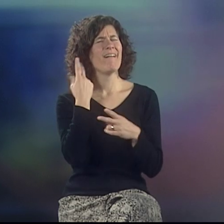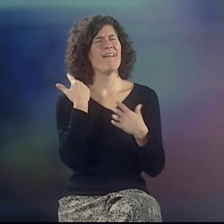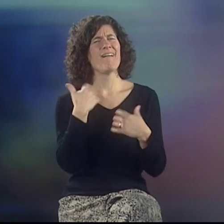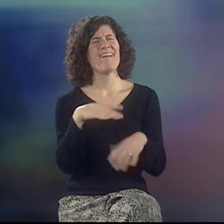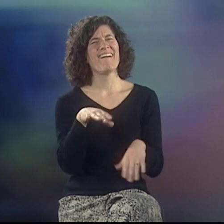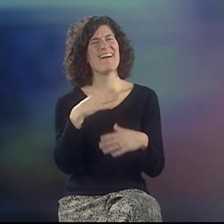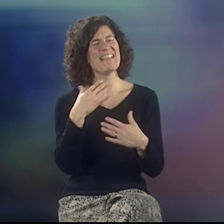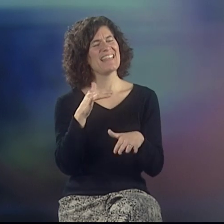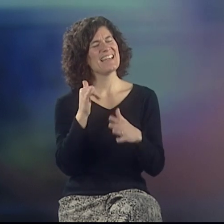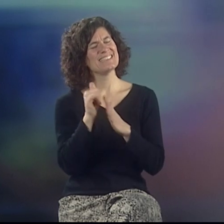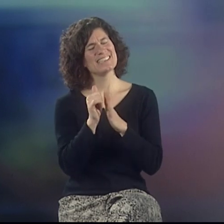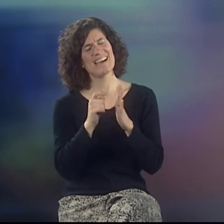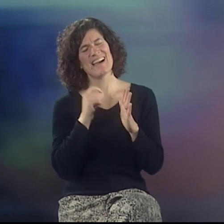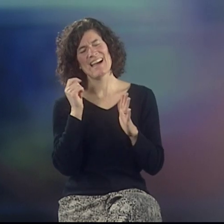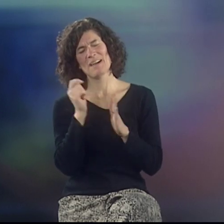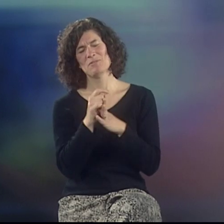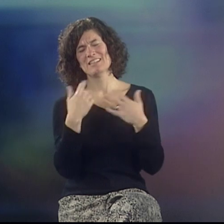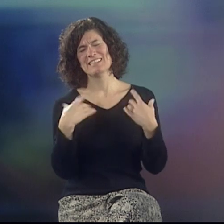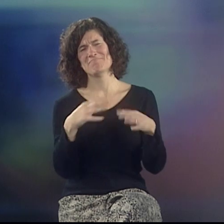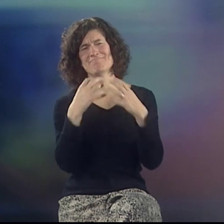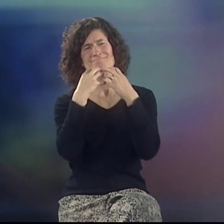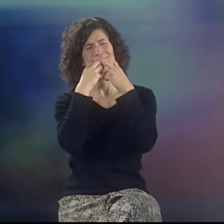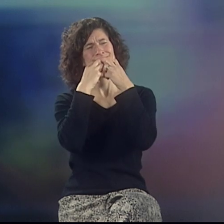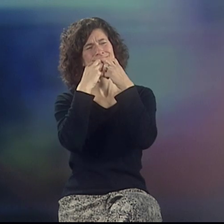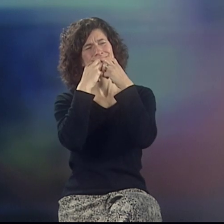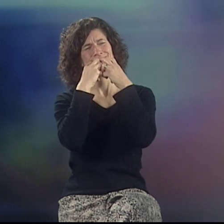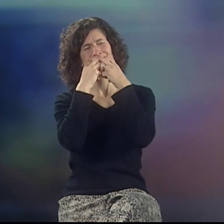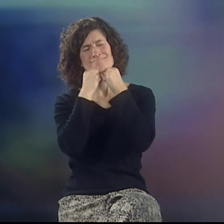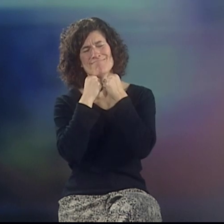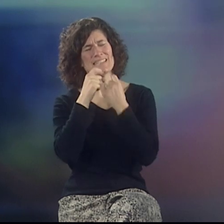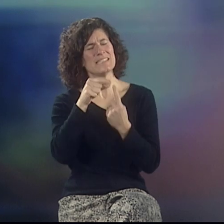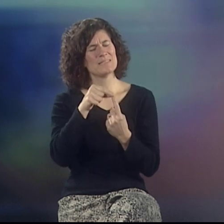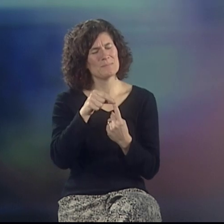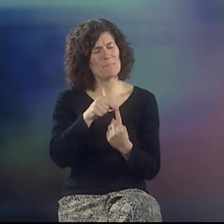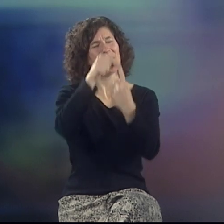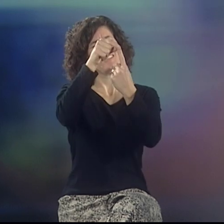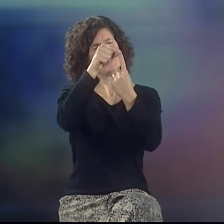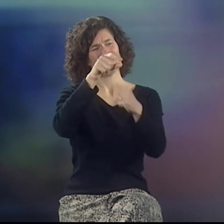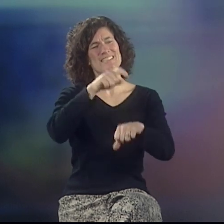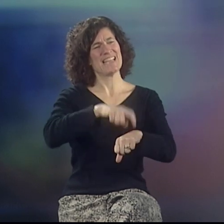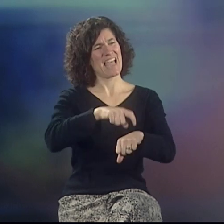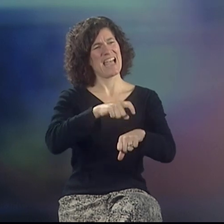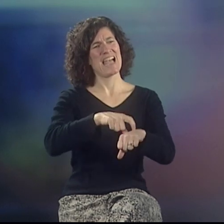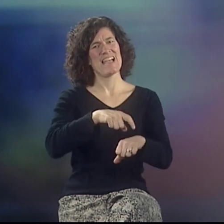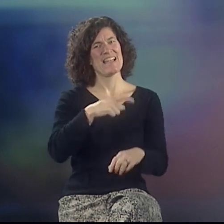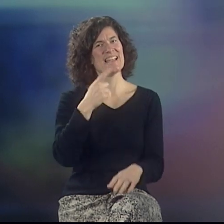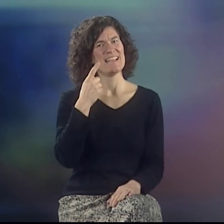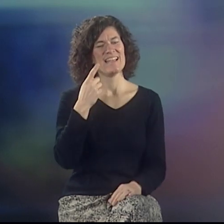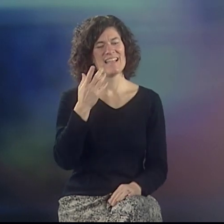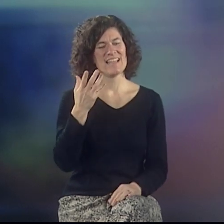I look back at that time and wow... ...that time was so precious and unique.